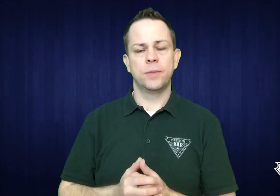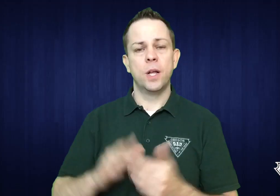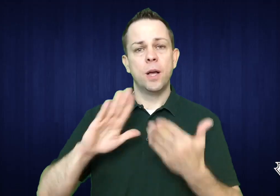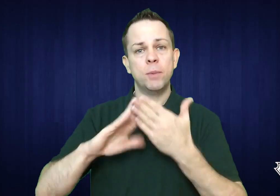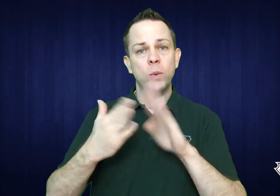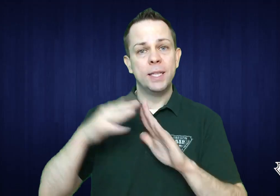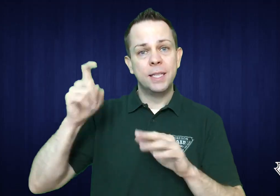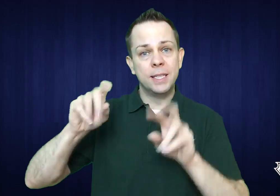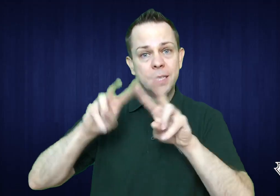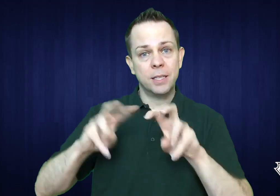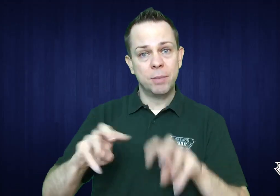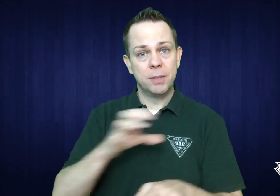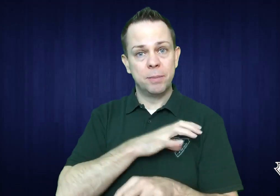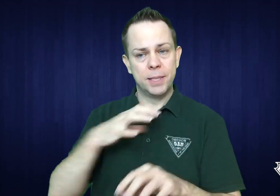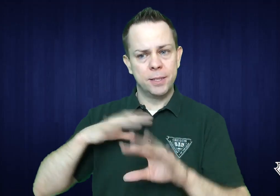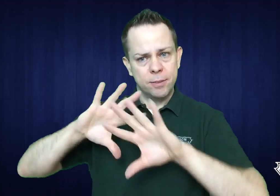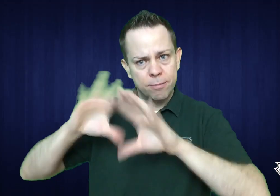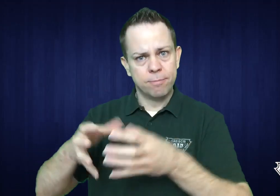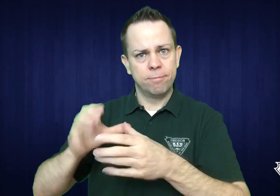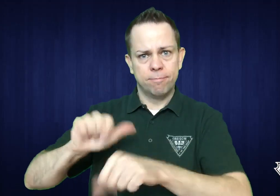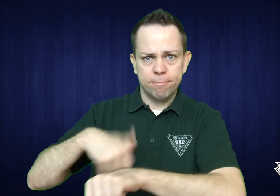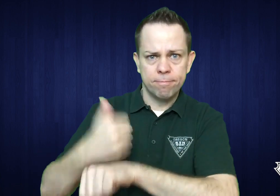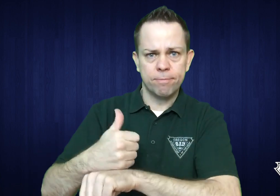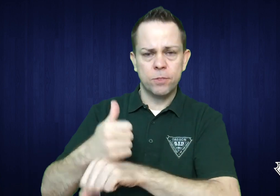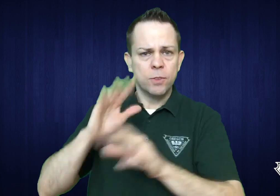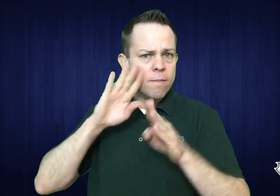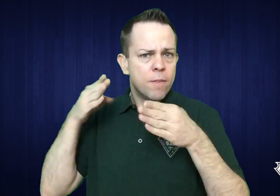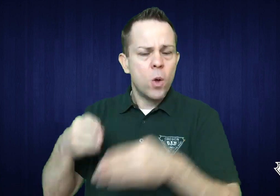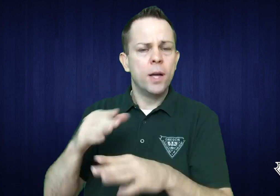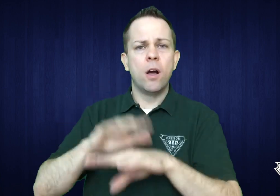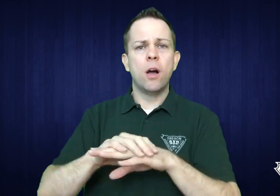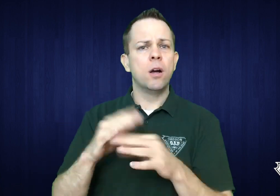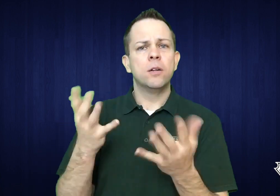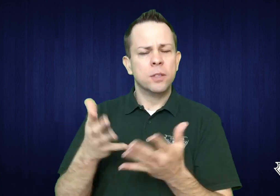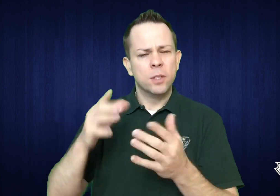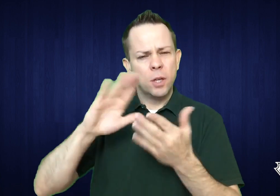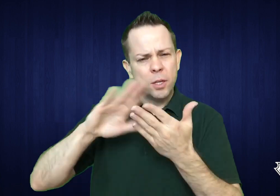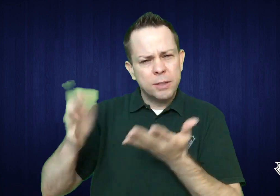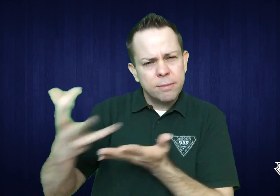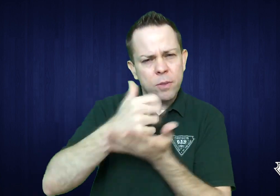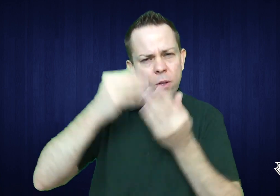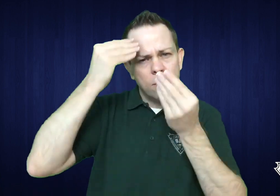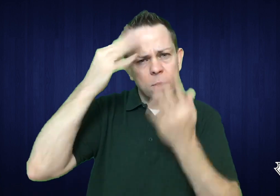The Community Needs and Research Committee has been working on a project with the goal of really taking an in-depth look